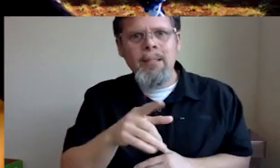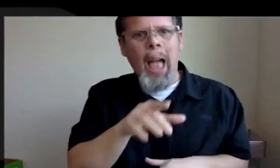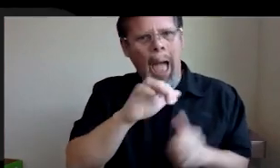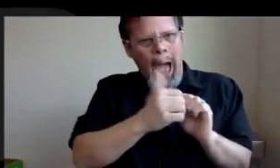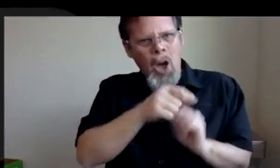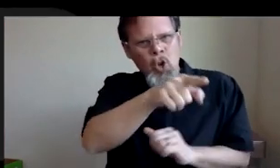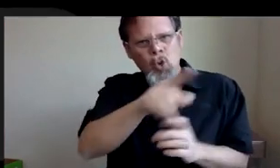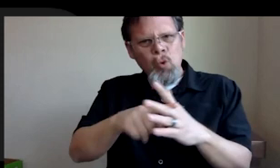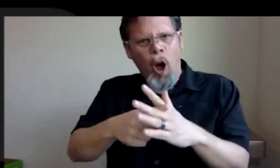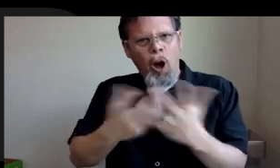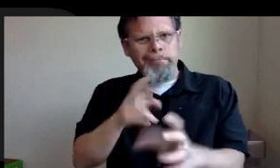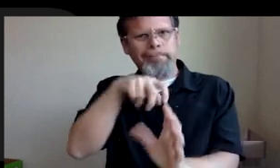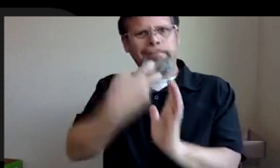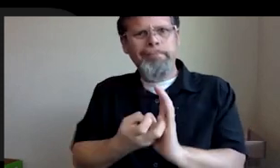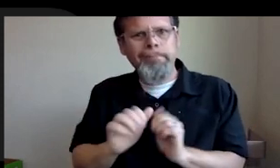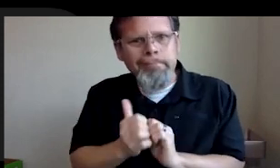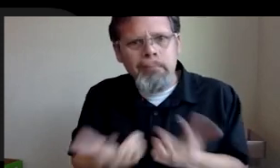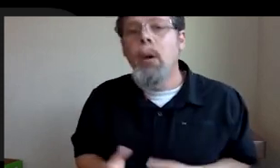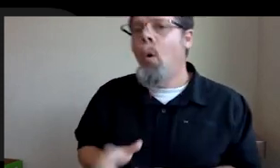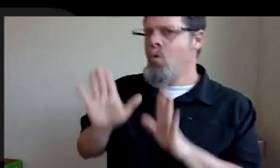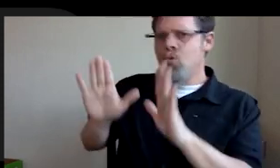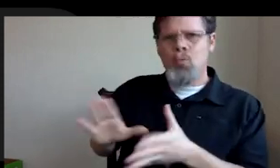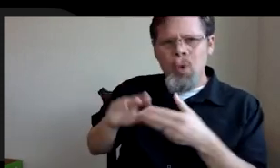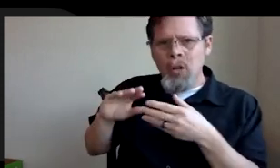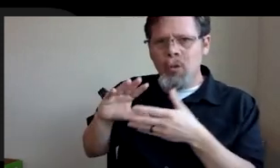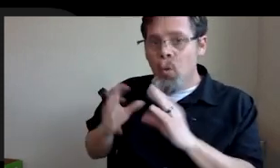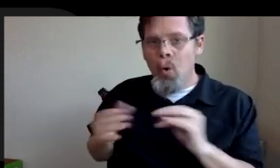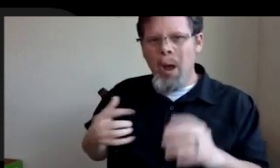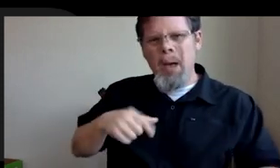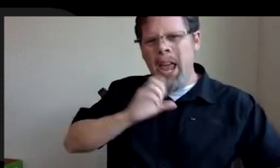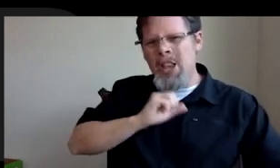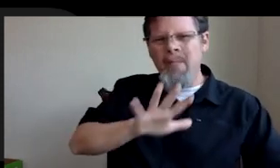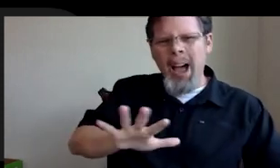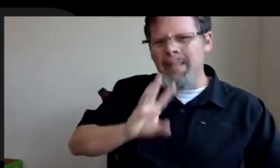course. This is a great story. I was about five, six years old. I wanted to be a doctor. I had all